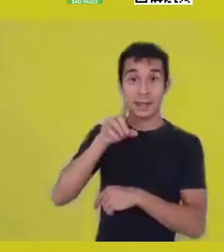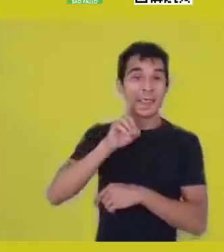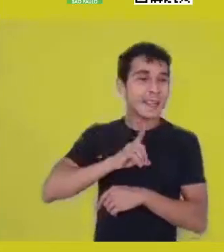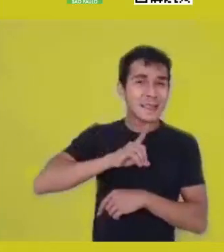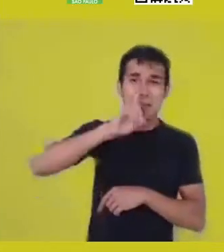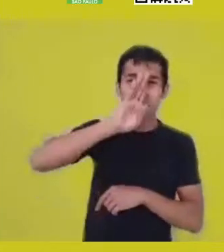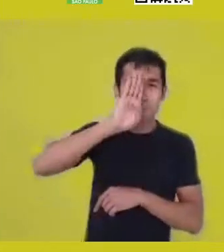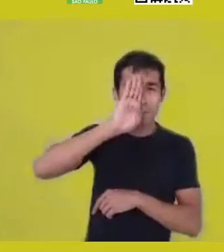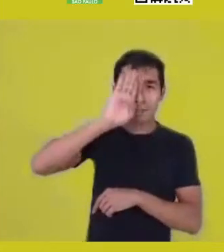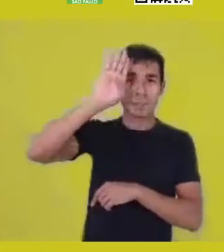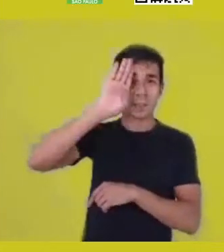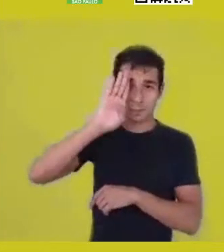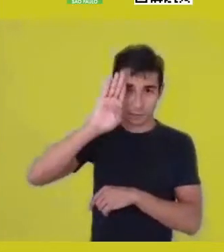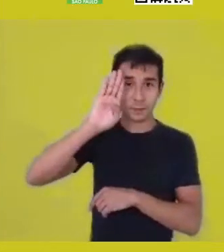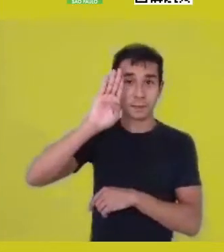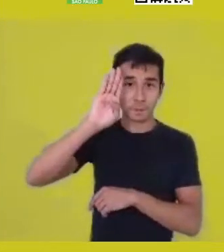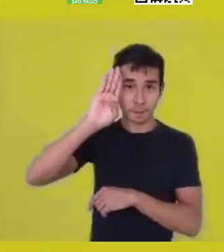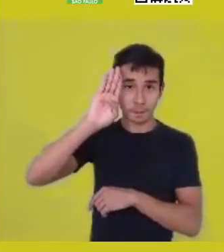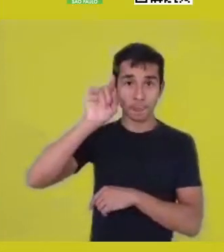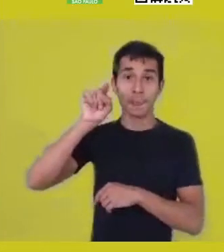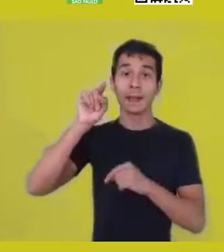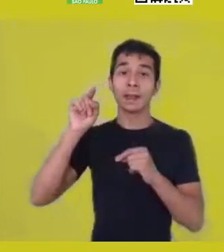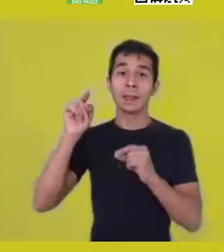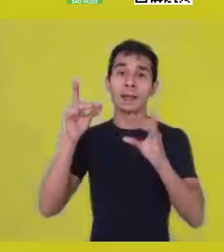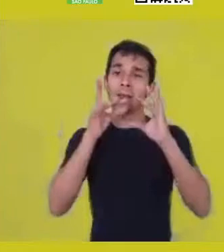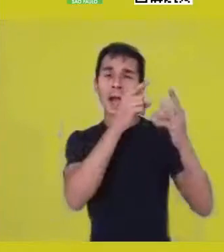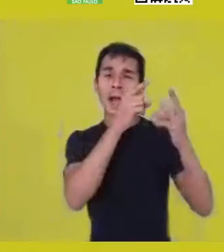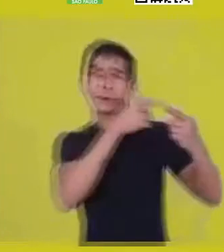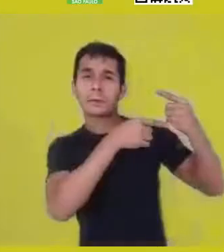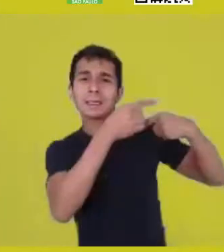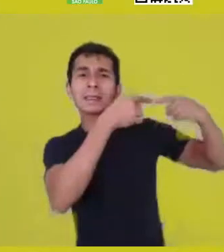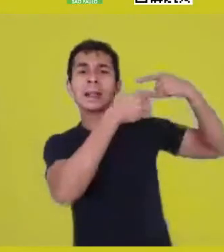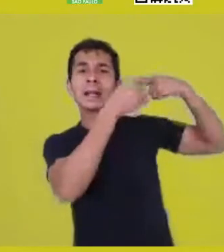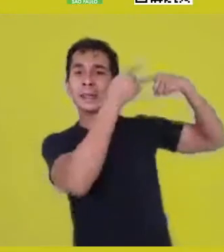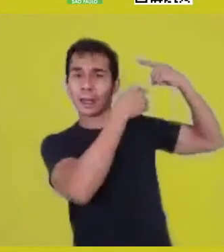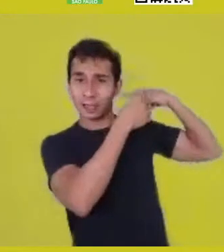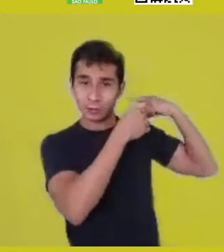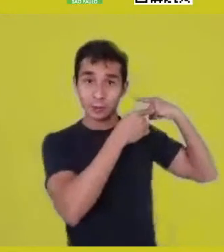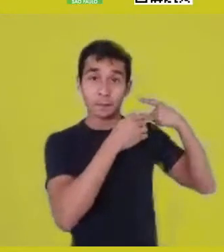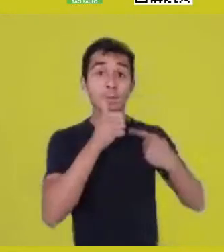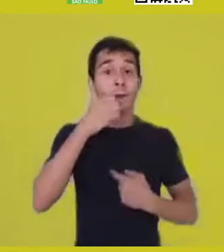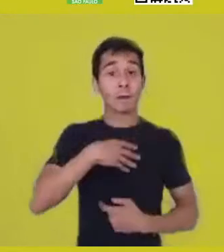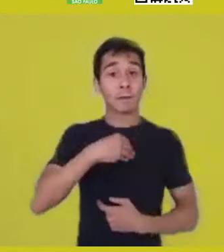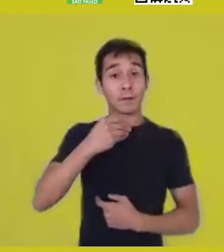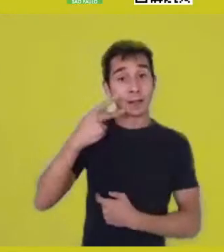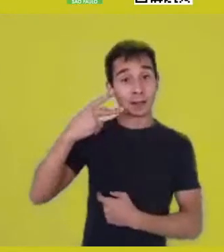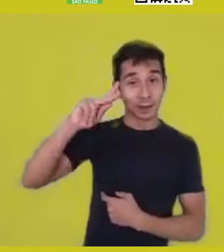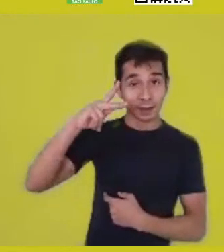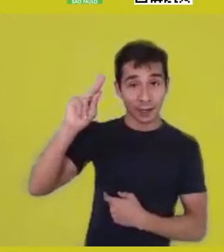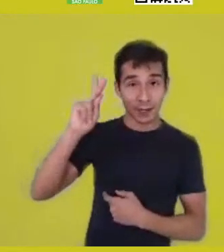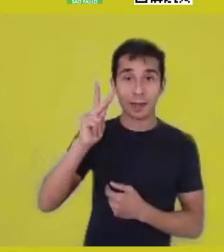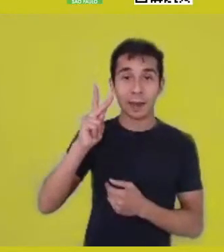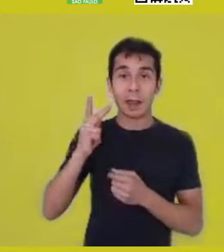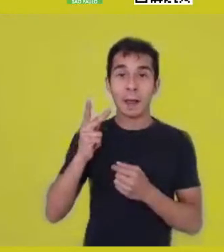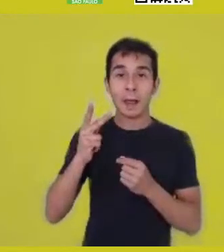linked to a pantheon of ancestors, and she gives him balance, because she also has those scales.